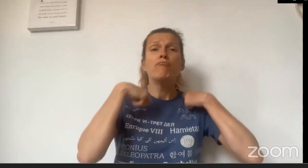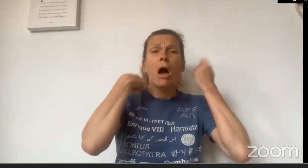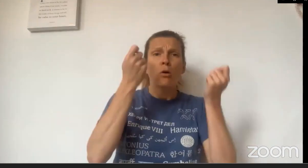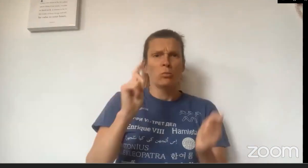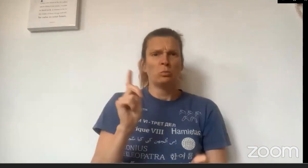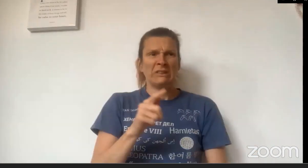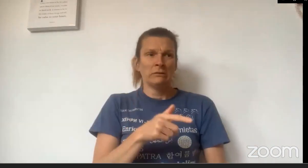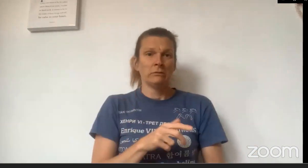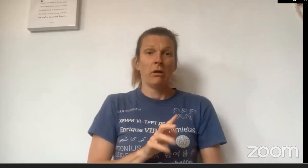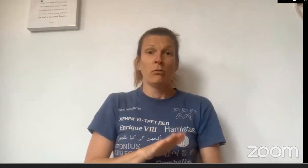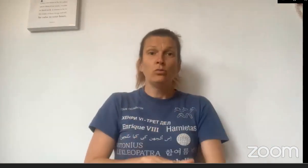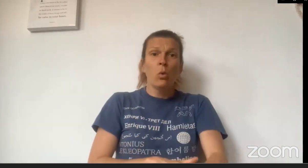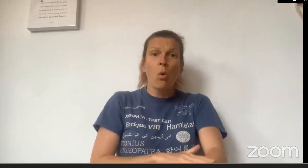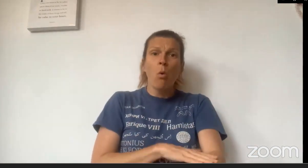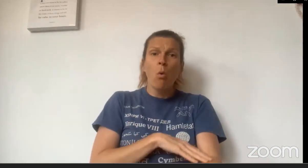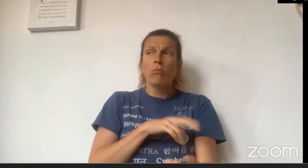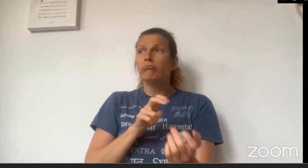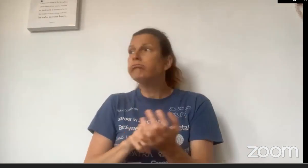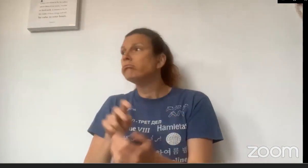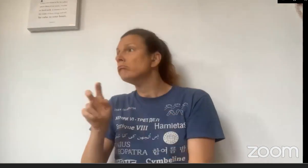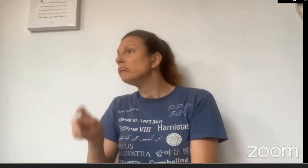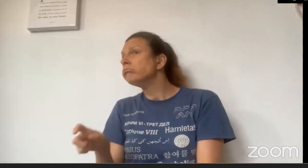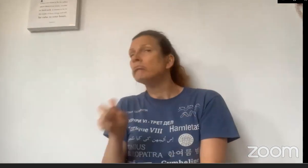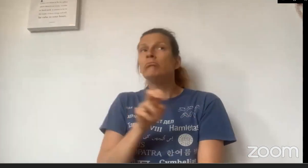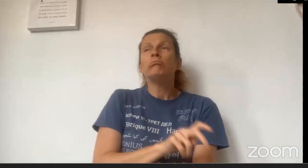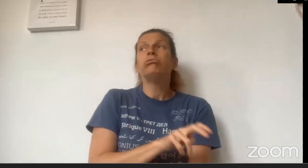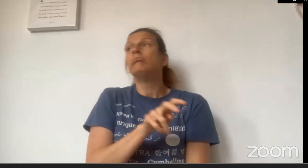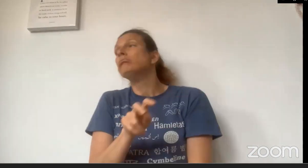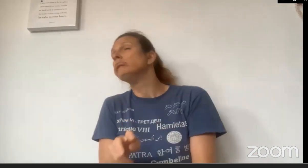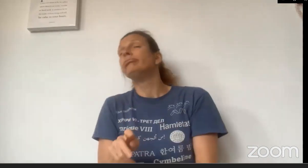Now, Little Red Riding Hood was very slow, walking through the